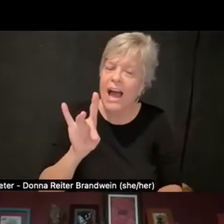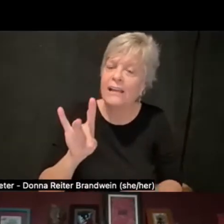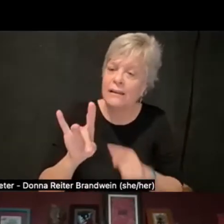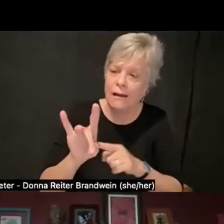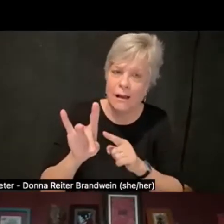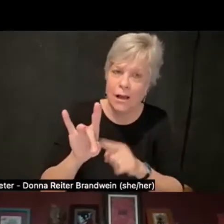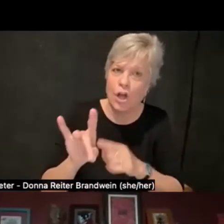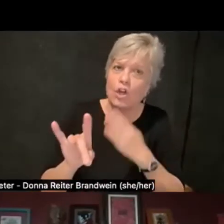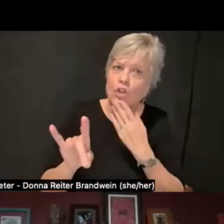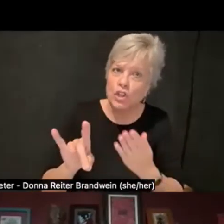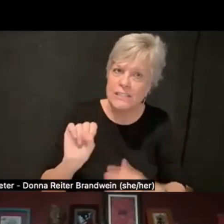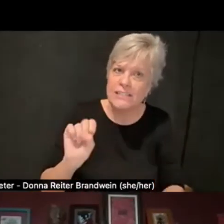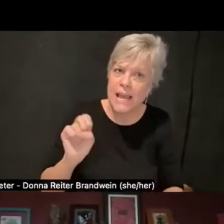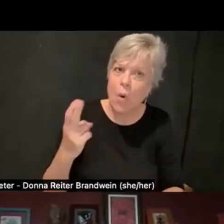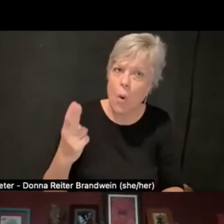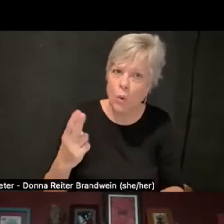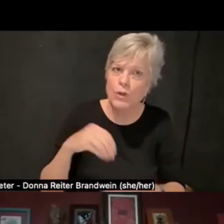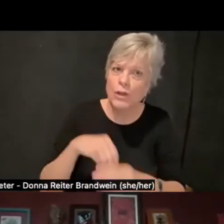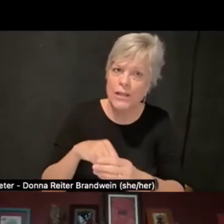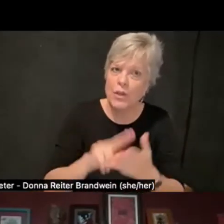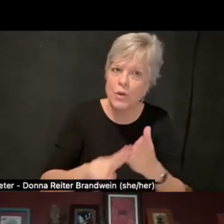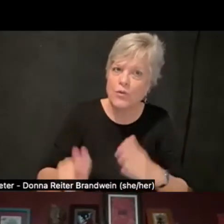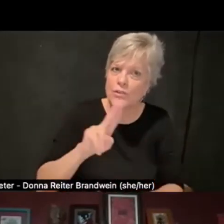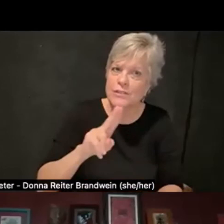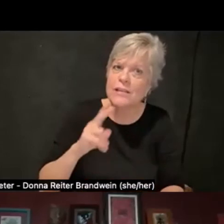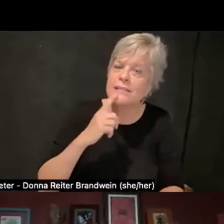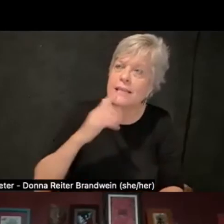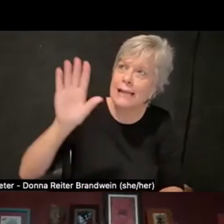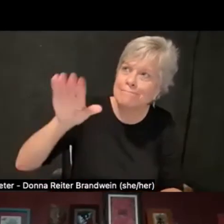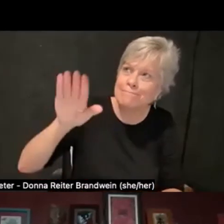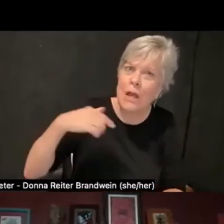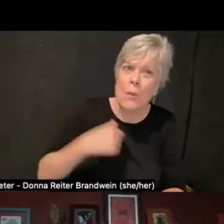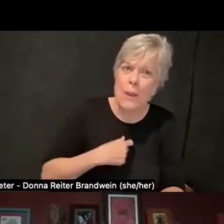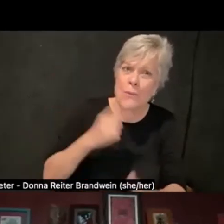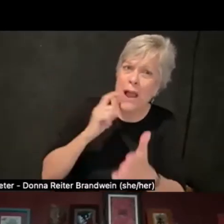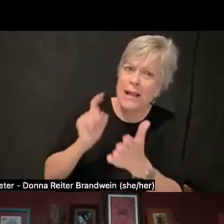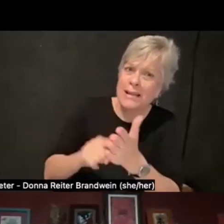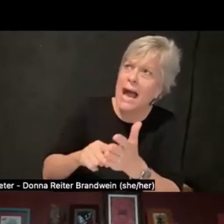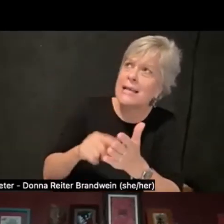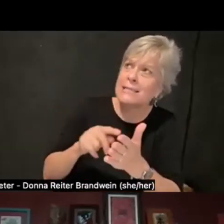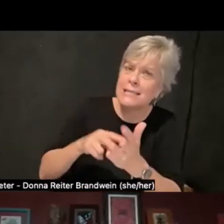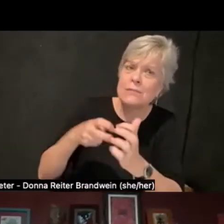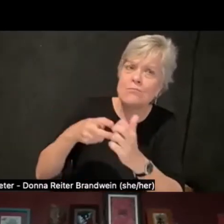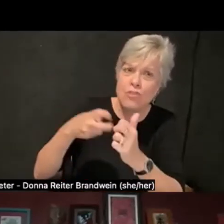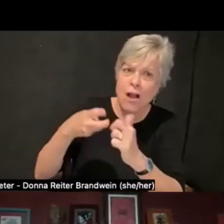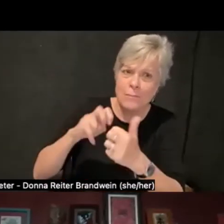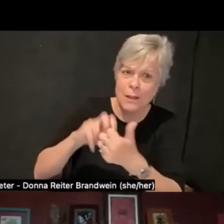"Hey, we recognize this problem, we're concerned, we wanna talk about problem solving,